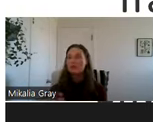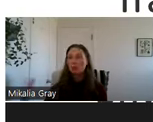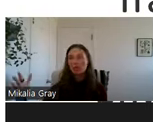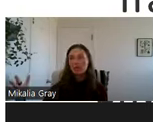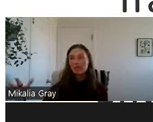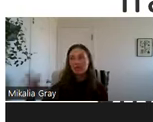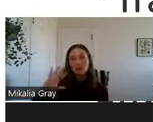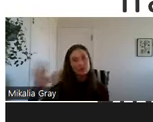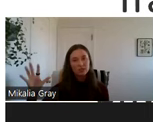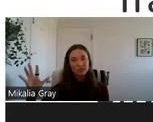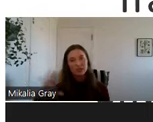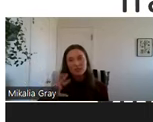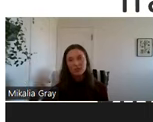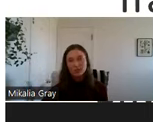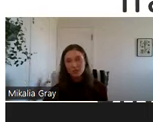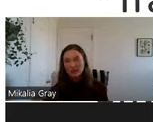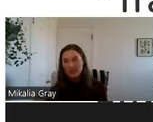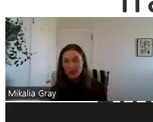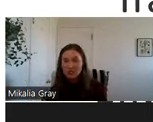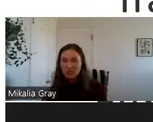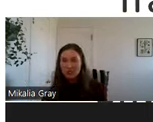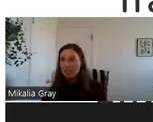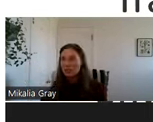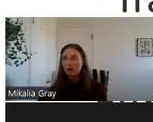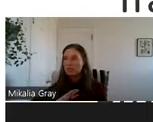So we definitely took that into consideration and created a cozy little space where folks